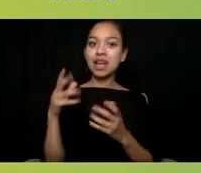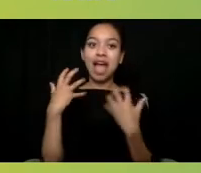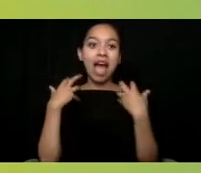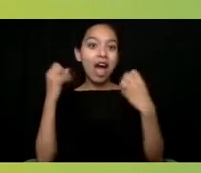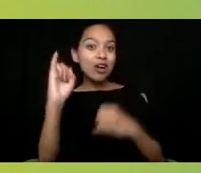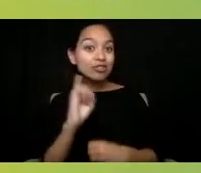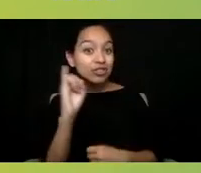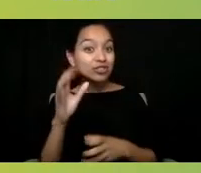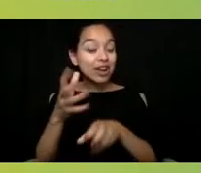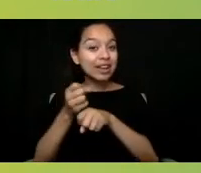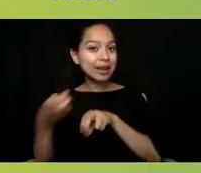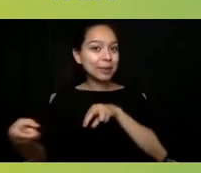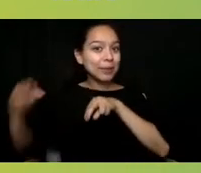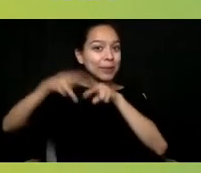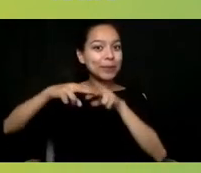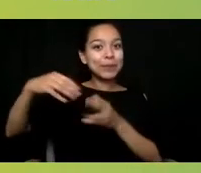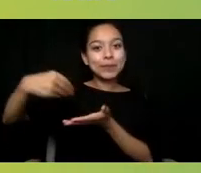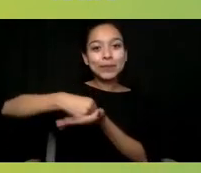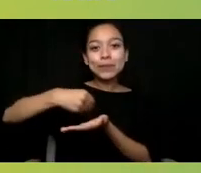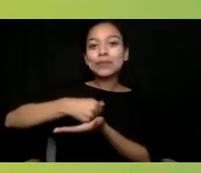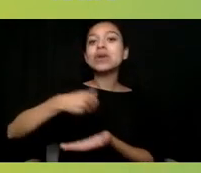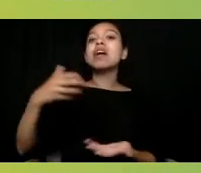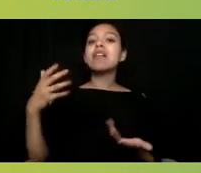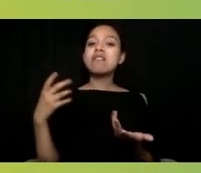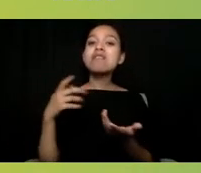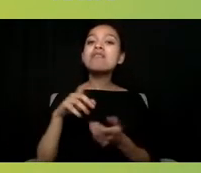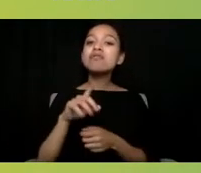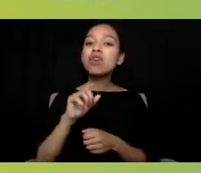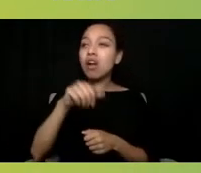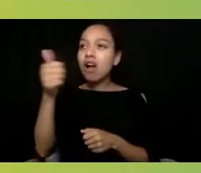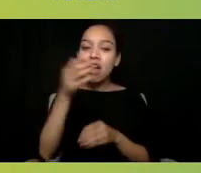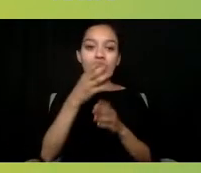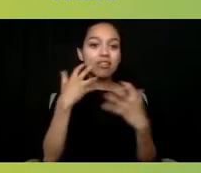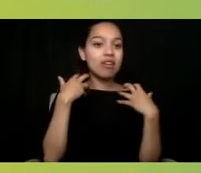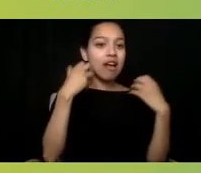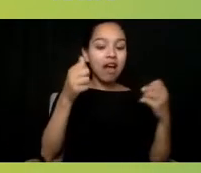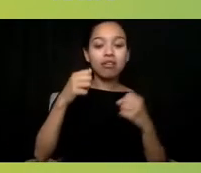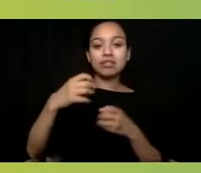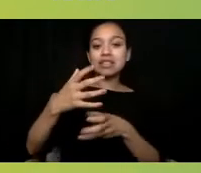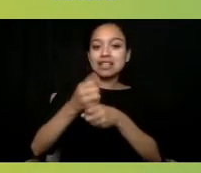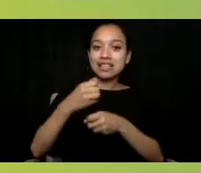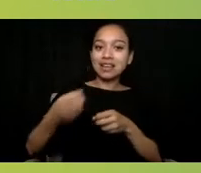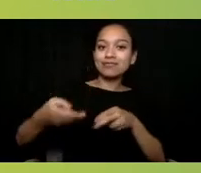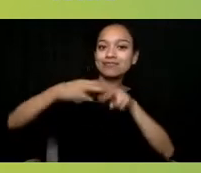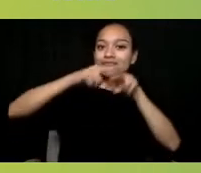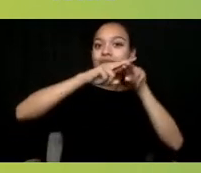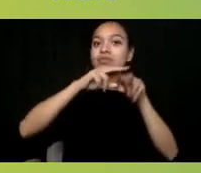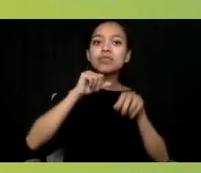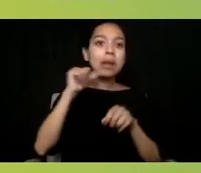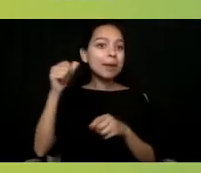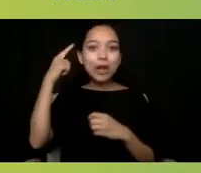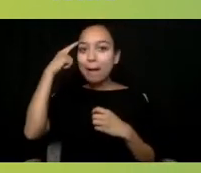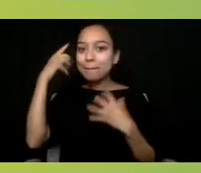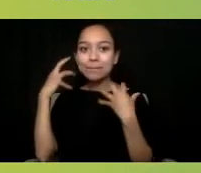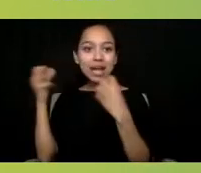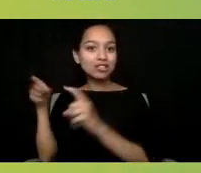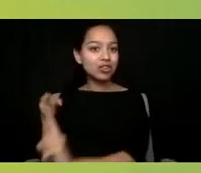to other health professions but not mental health. And then they're blaming the psychiatrist for going out of network.